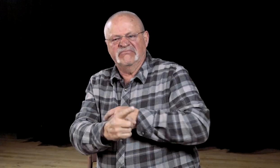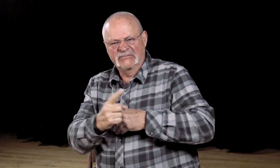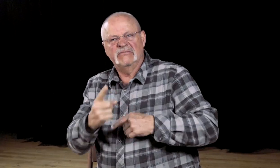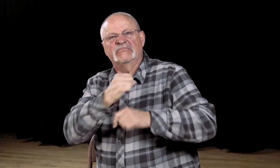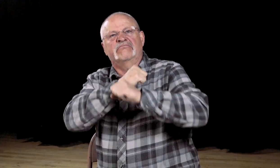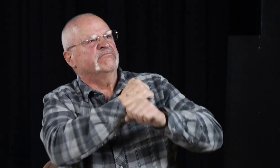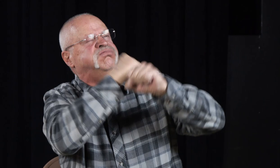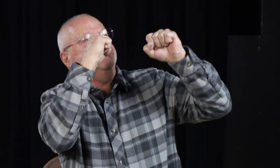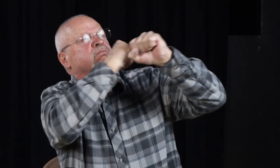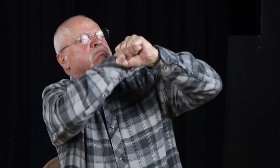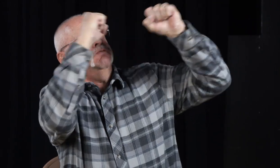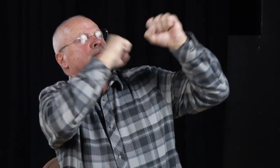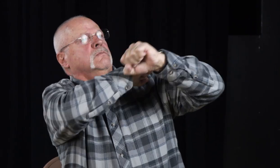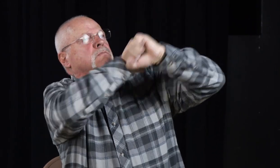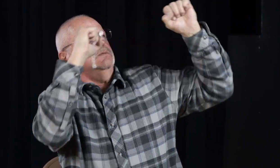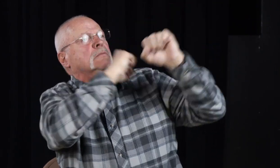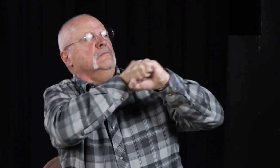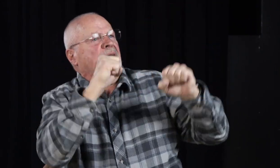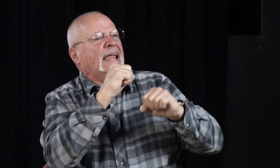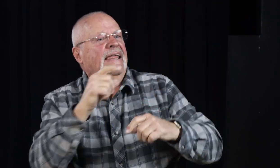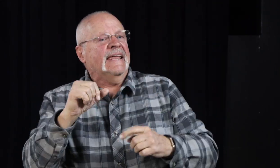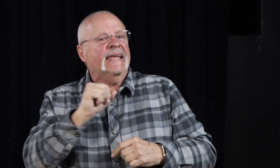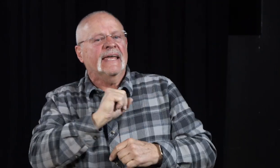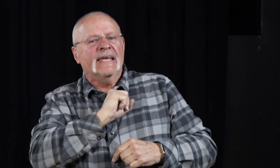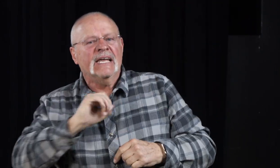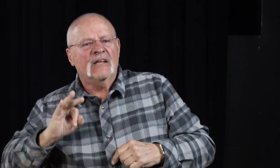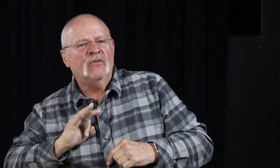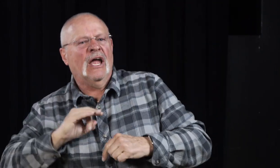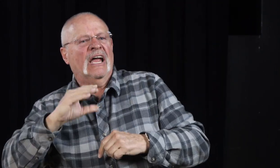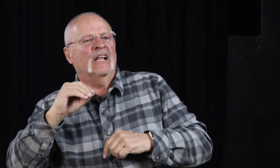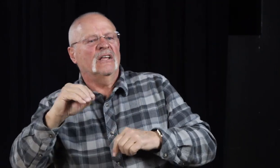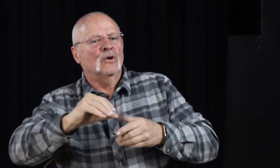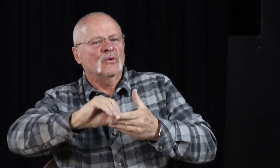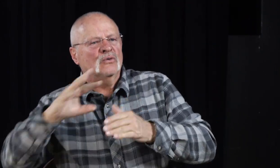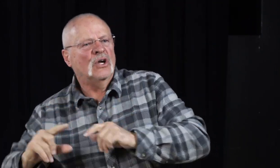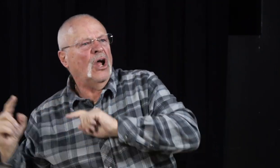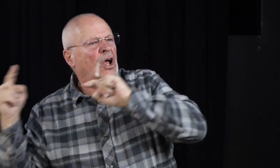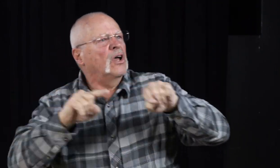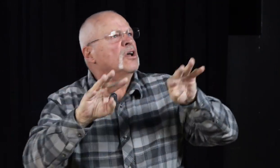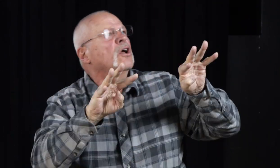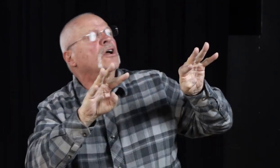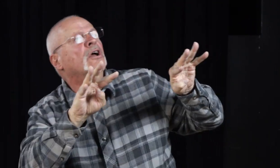On November 11th, in the middle of the night, fireworks and bombs began bursting in the air